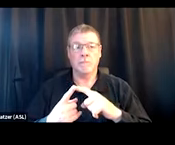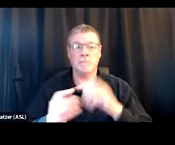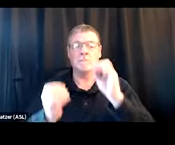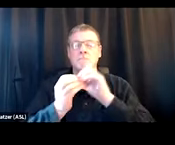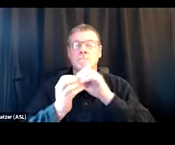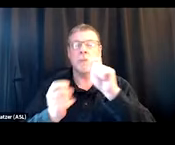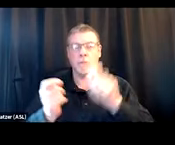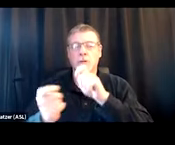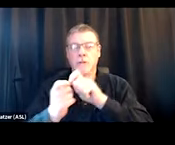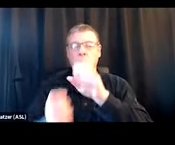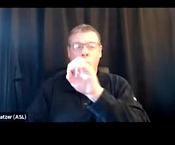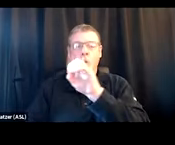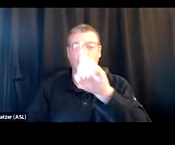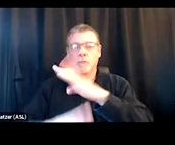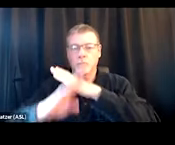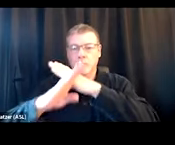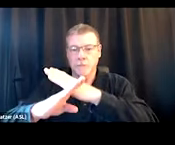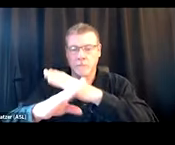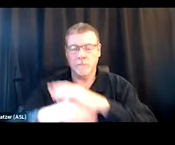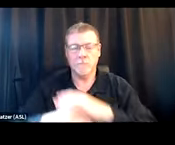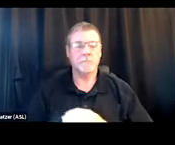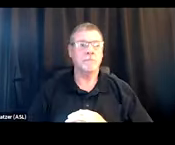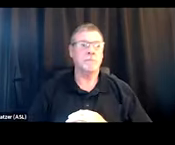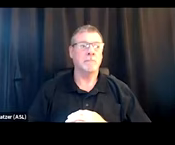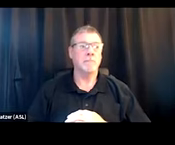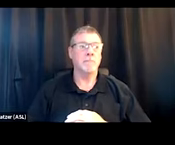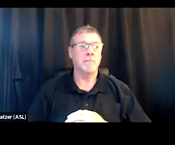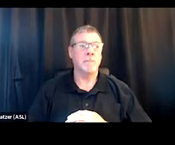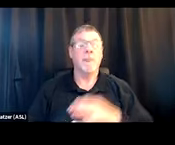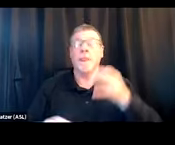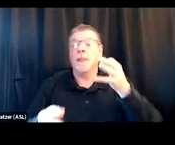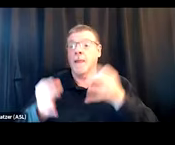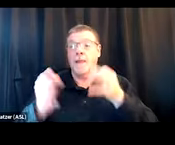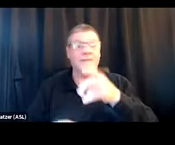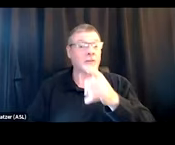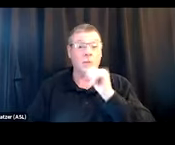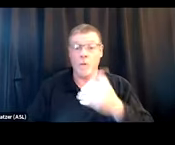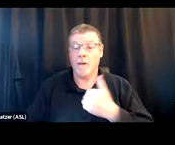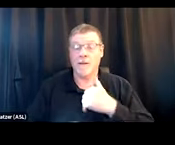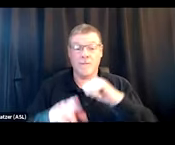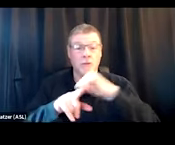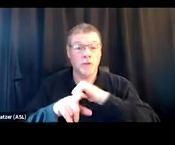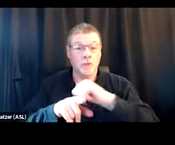overdose prevention strategies, is if you don't have, like, a training through your local health department